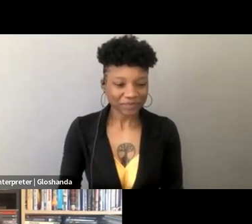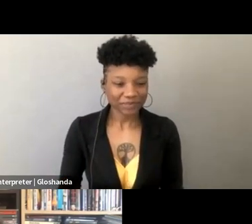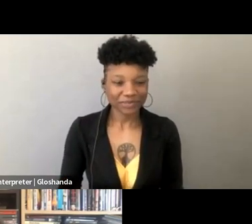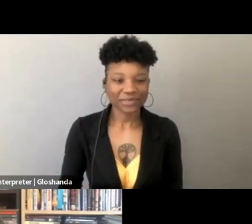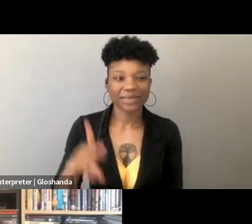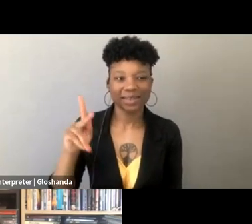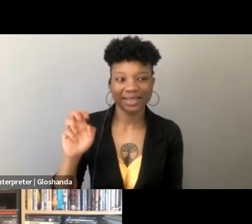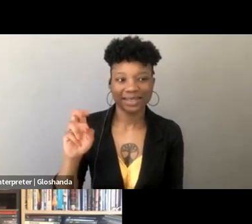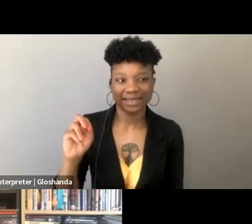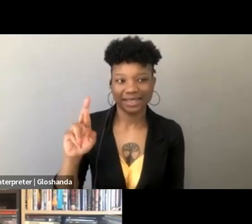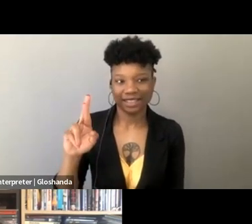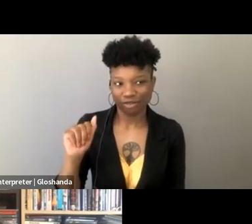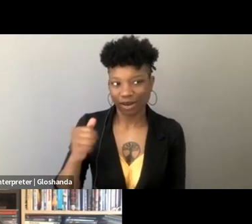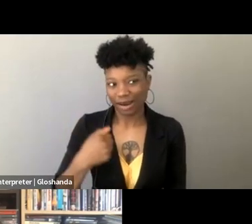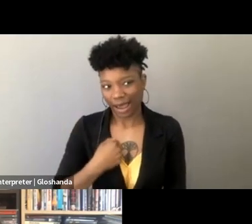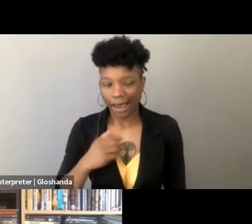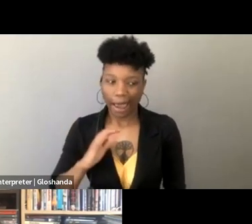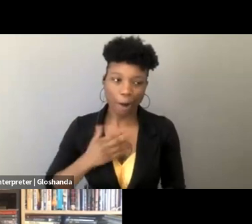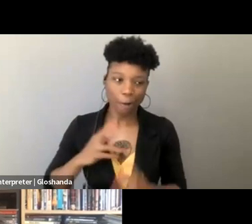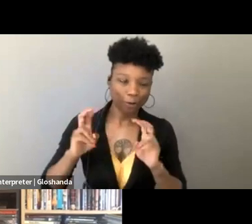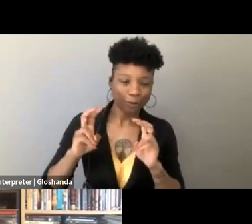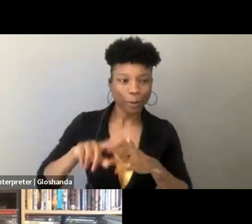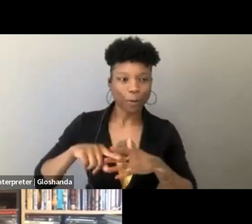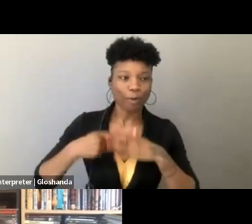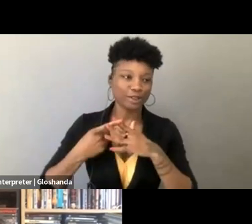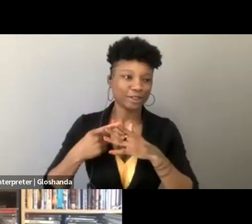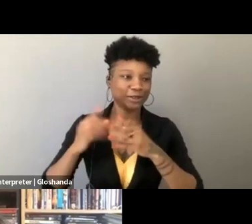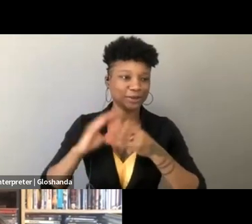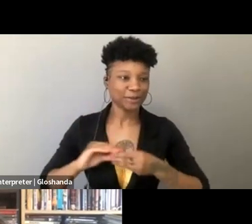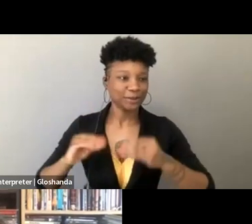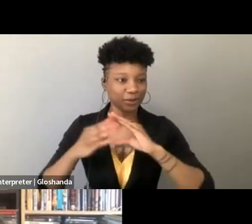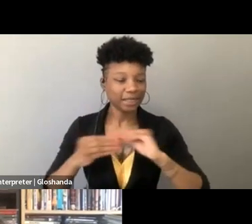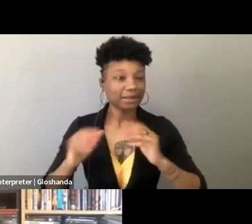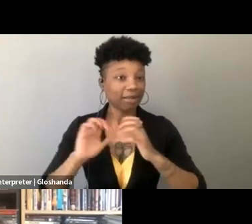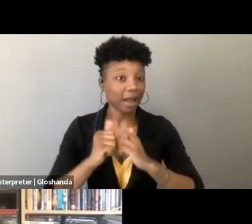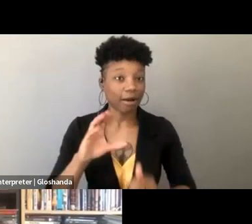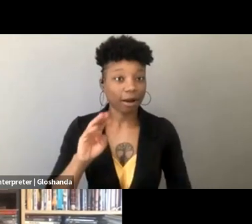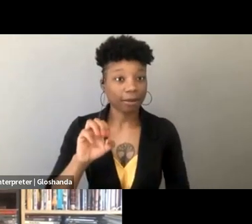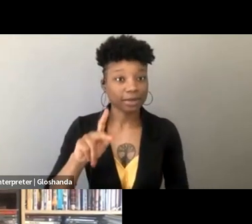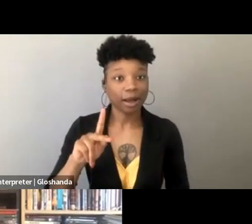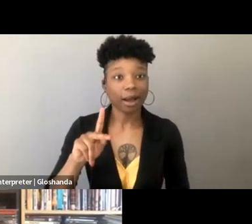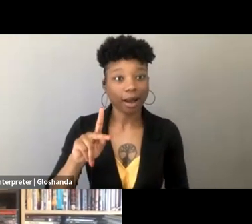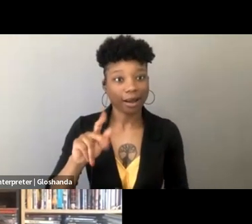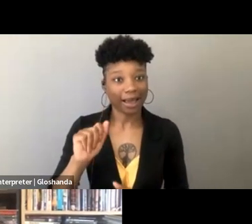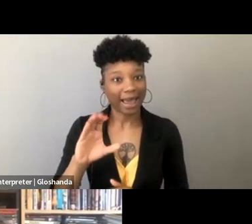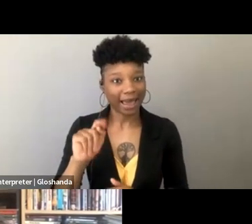this is sort of like our origin story, you know, is like looking at how the Comstock Act was essentially dragged into the 1990s